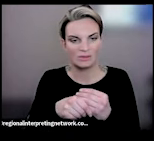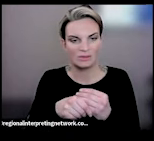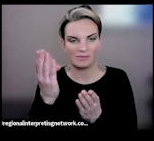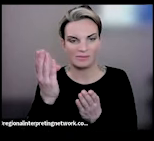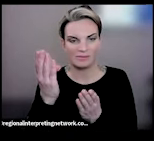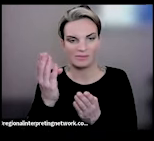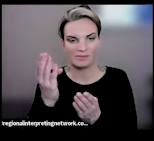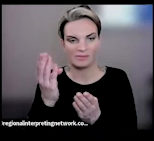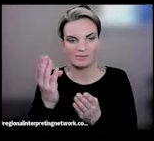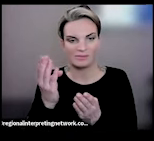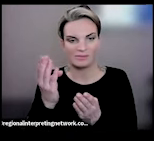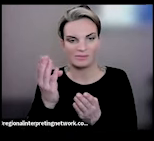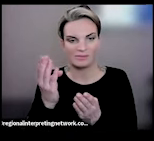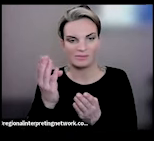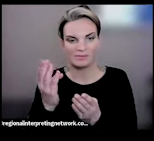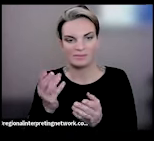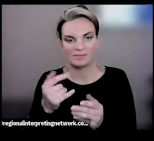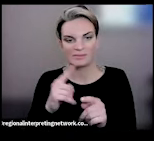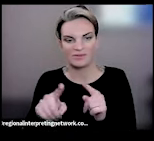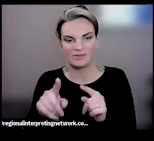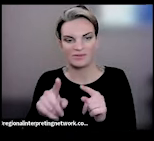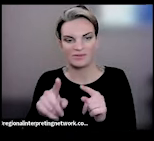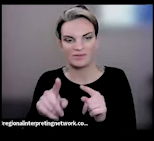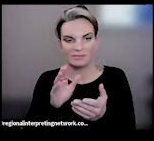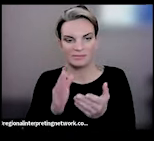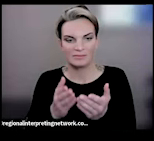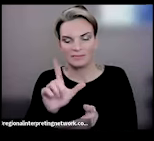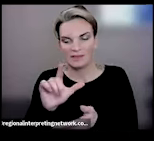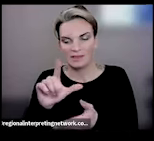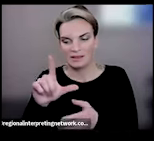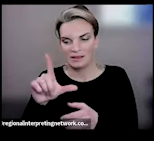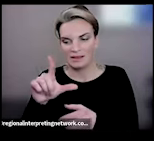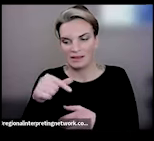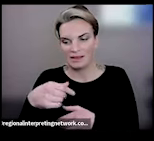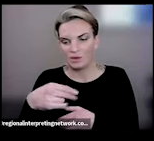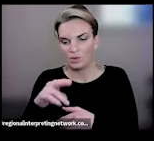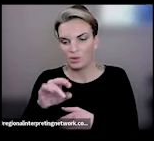also come in various ways that they're absorbed whether that be liquid under the tongue, things